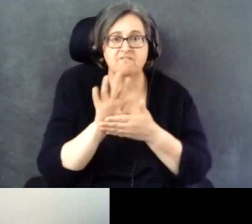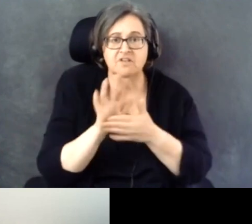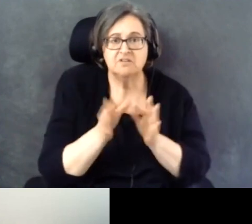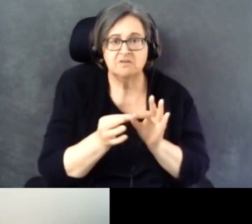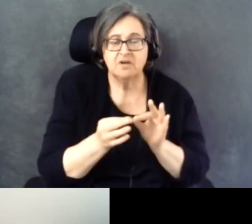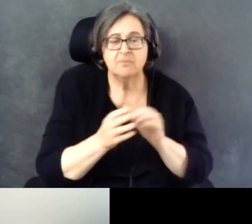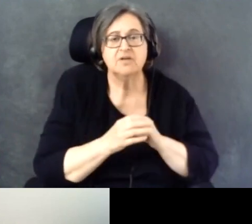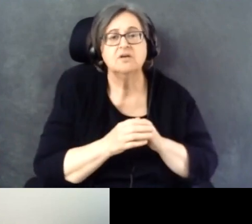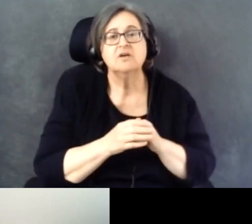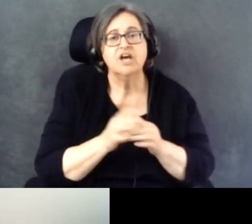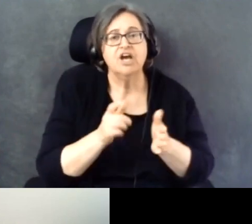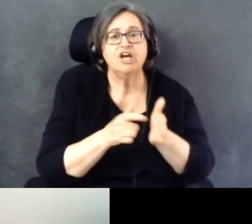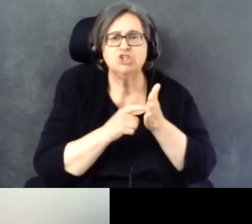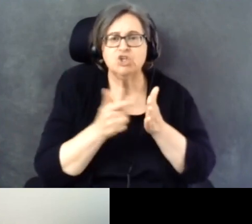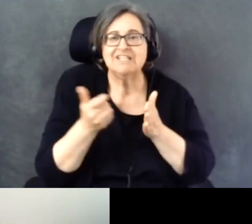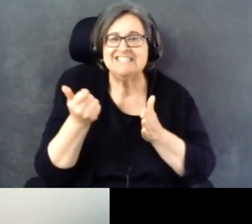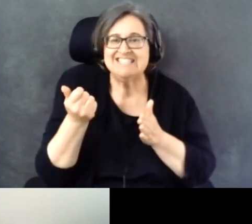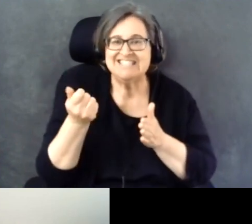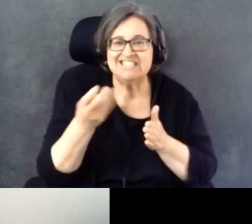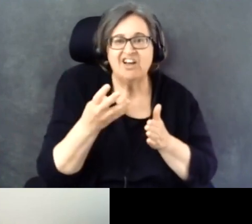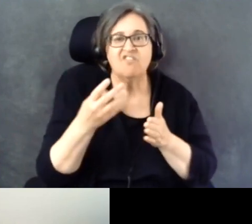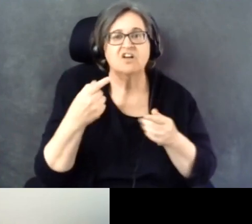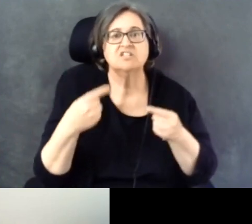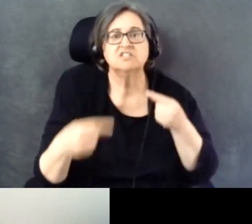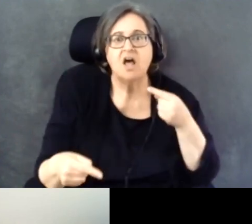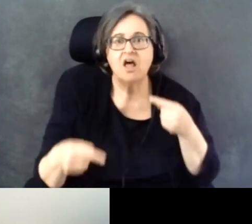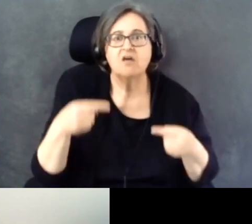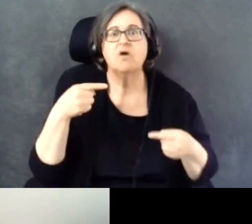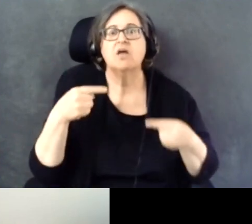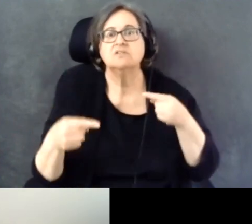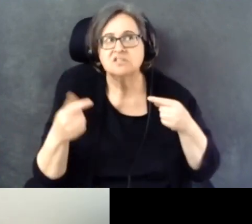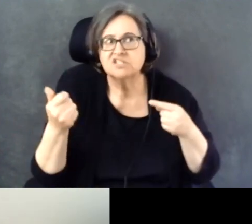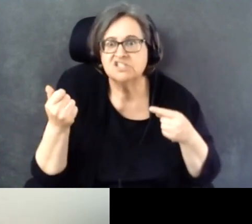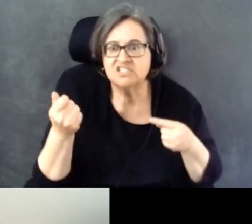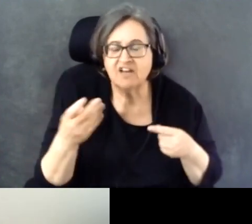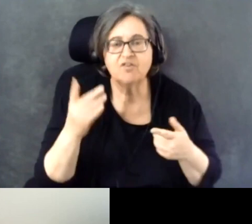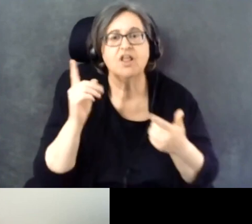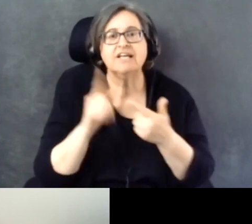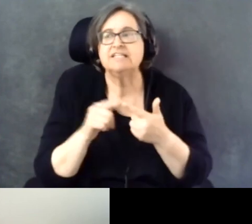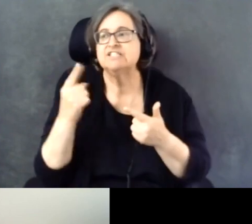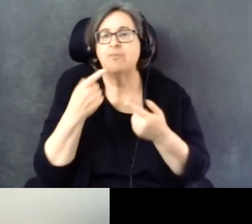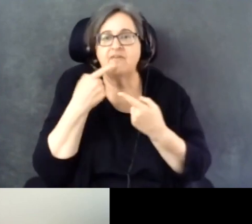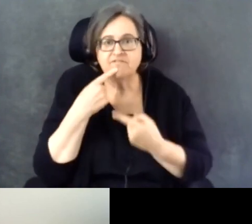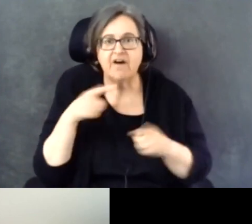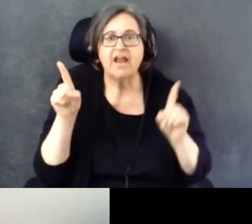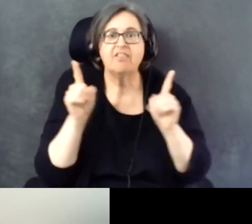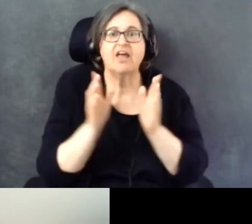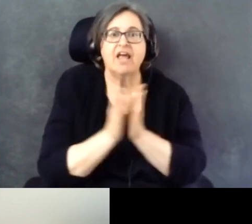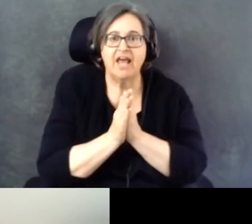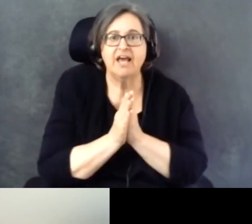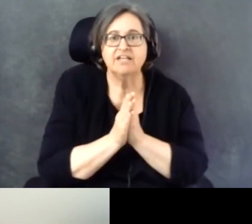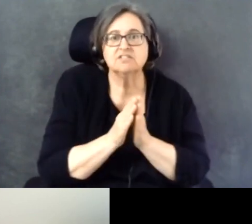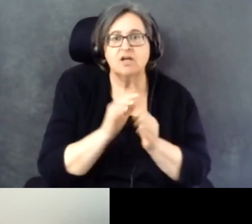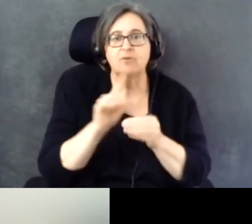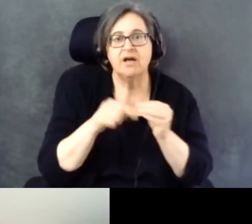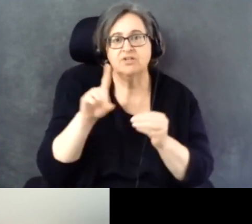a question about disability and really I have to credit the great folks at Crip The Vote.